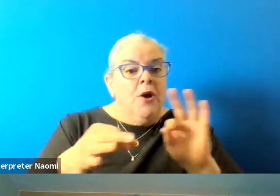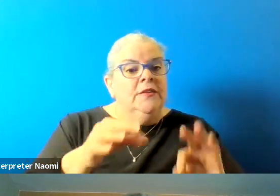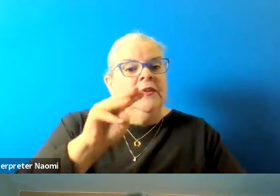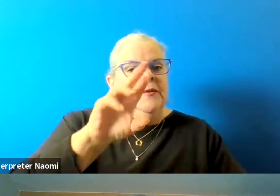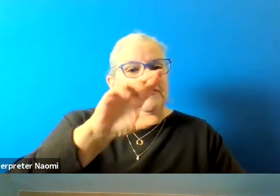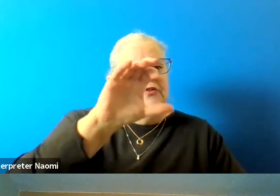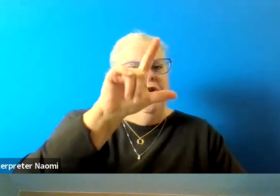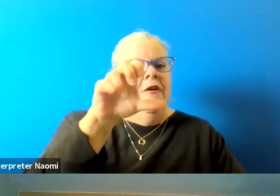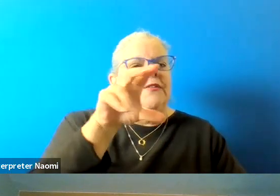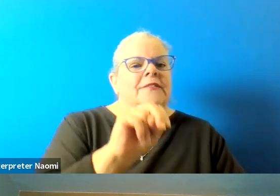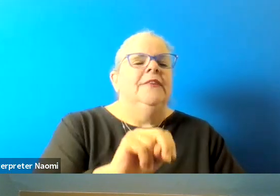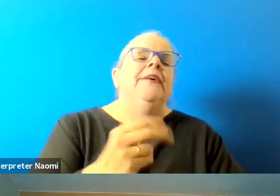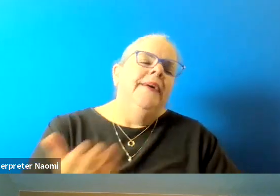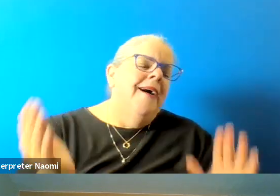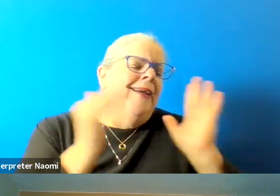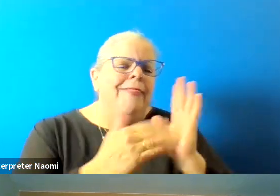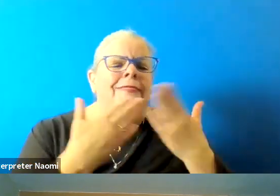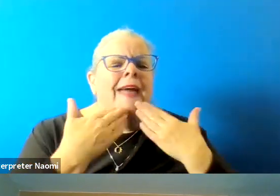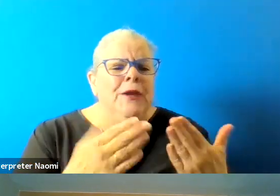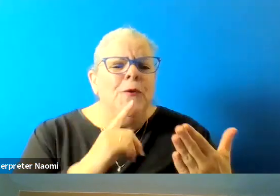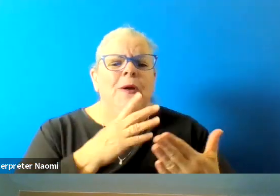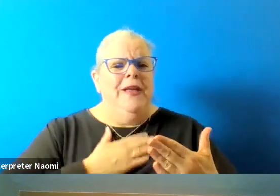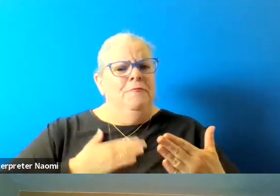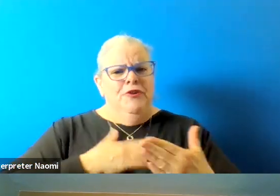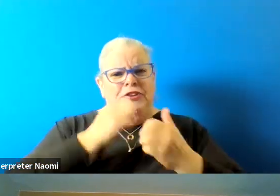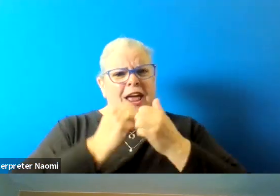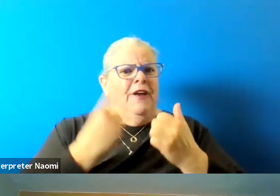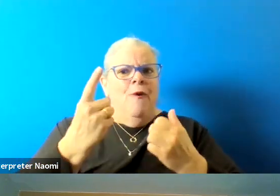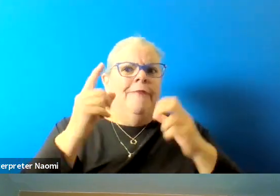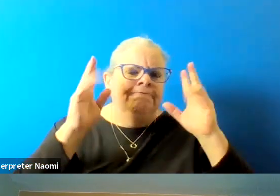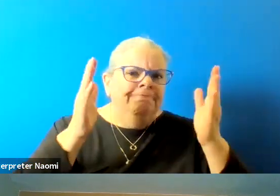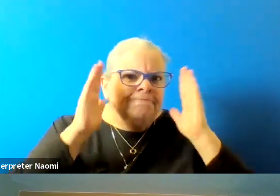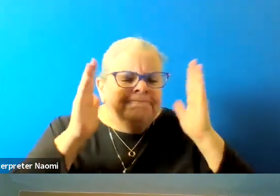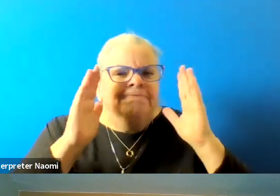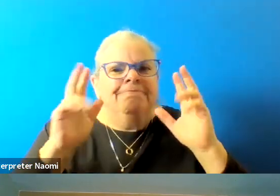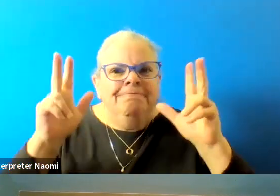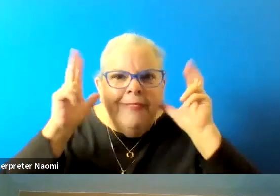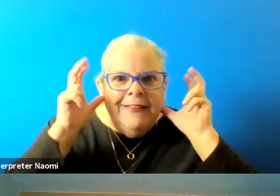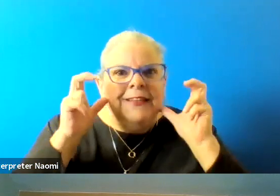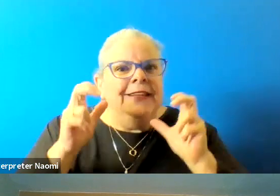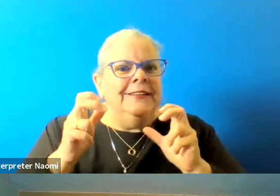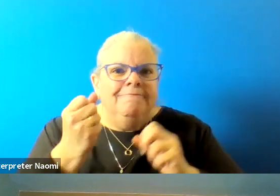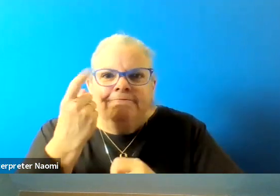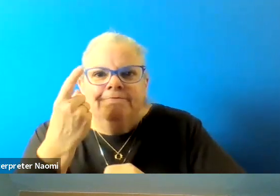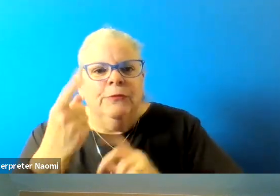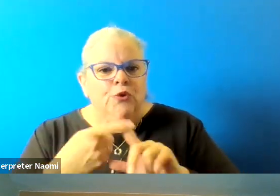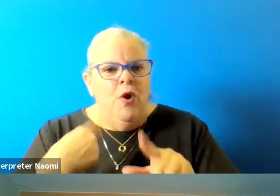Yeah, thanks. Again, I really appreciate everybody being here and listening to us. Jim and I have been on many calls together.